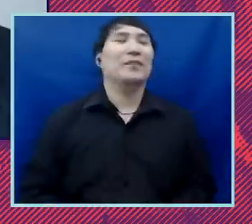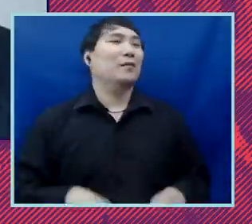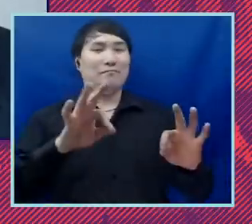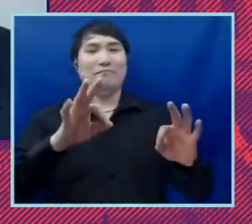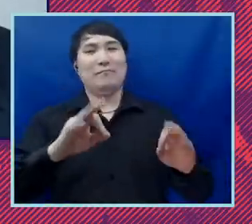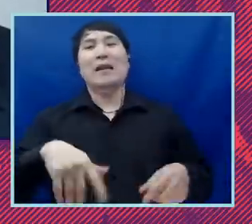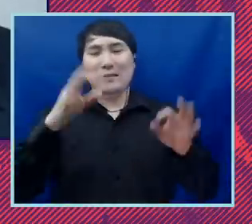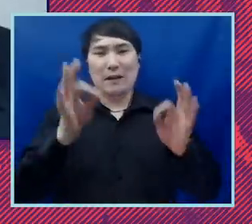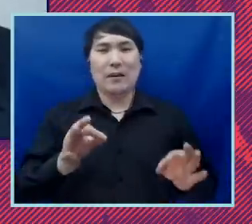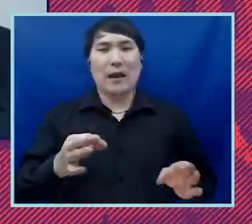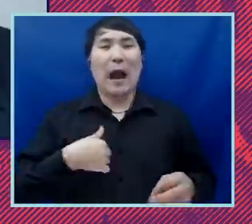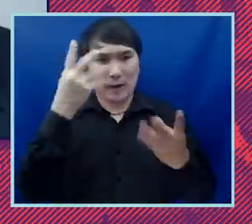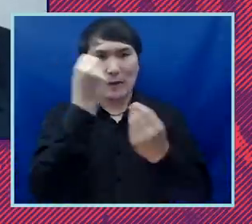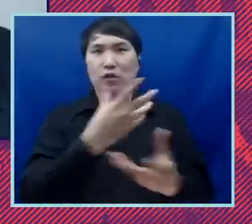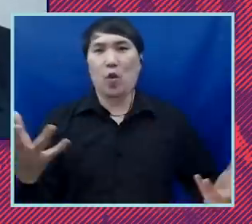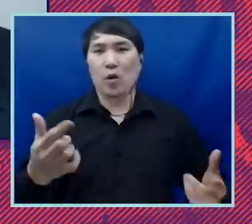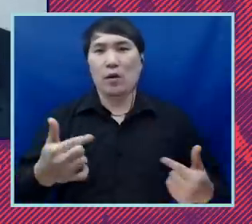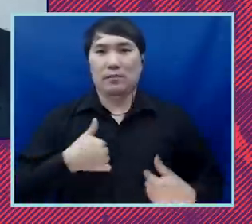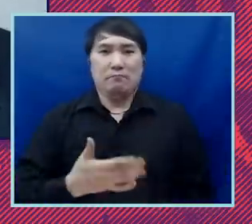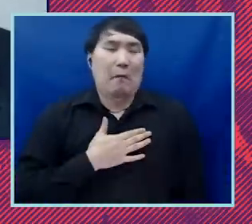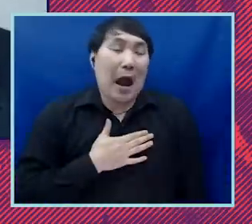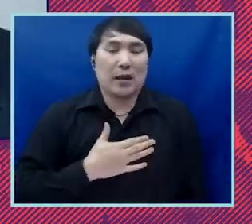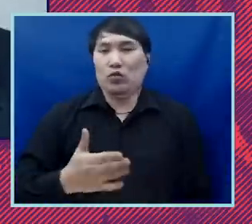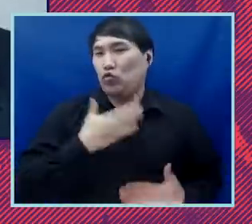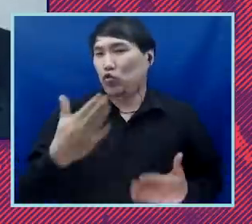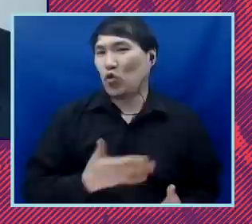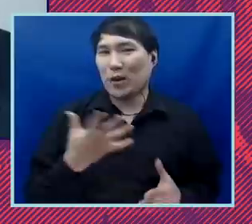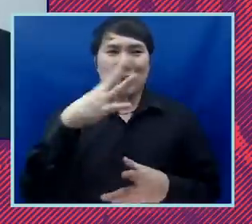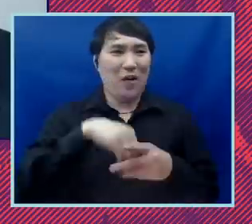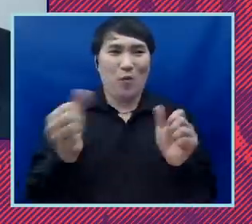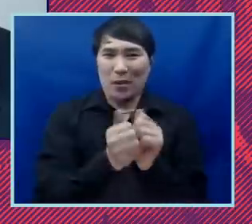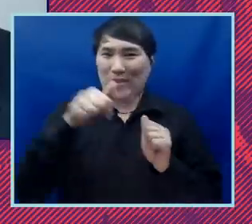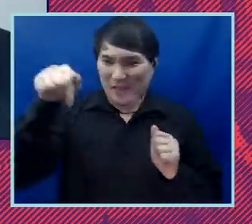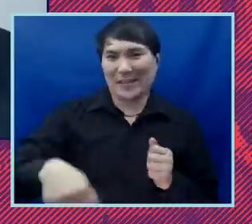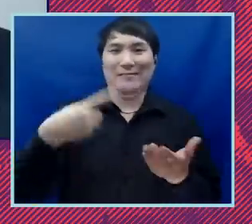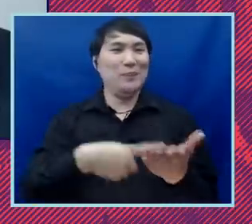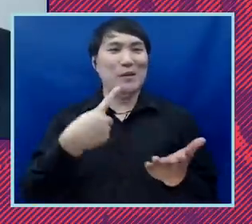I'll just note that it is a real joy to be a part of this conversation as we are turning the page